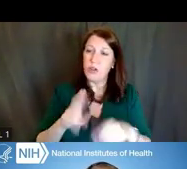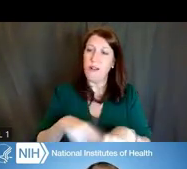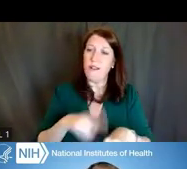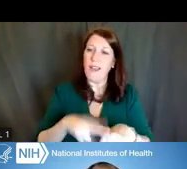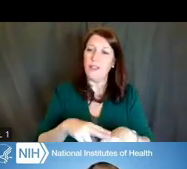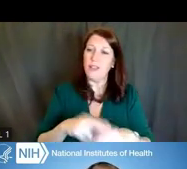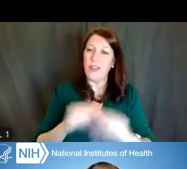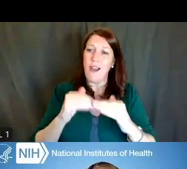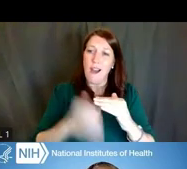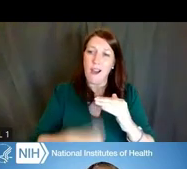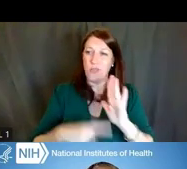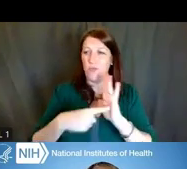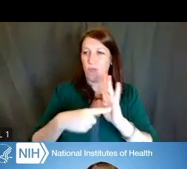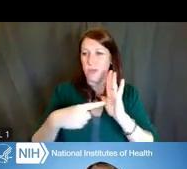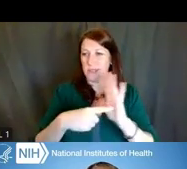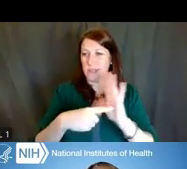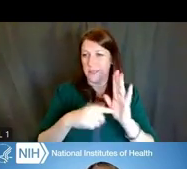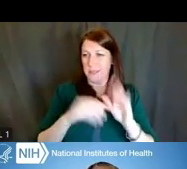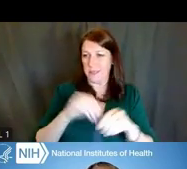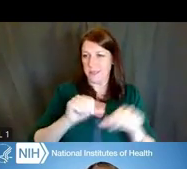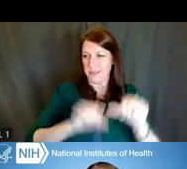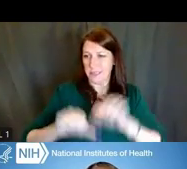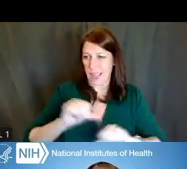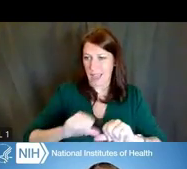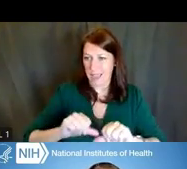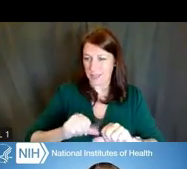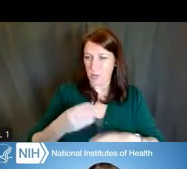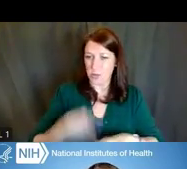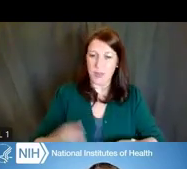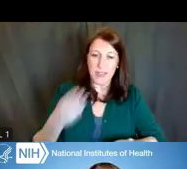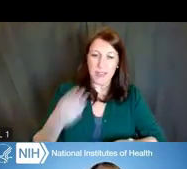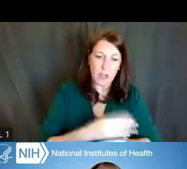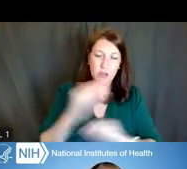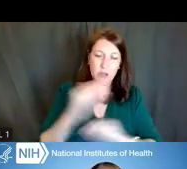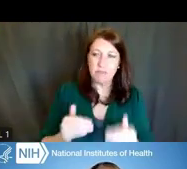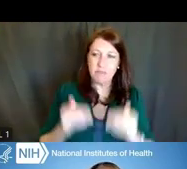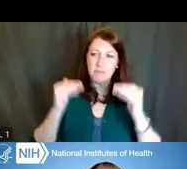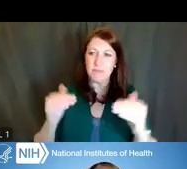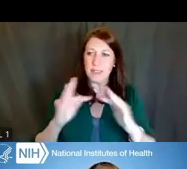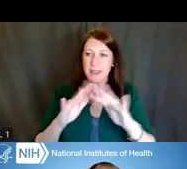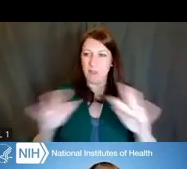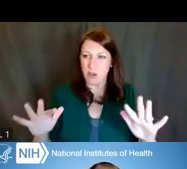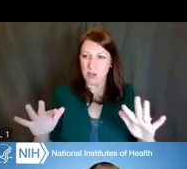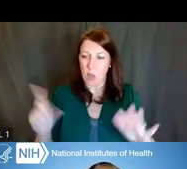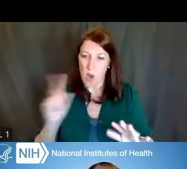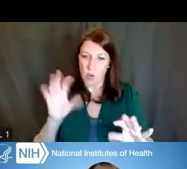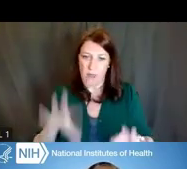the NIH programs design to increase or enhance diversity, and where you can find additional information